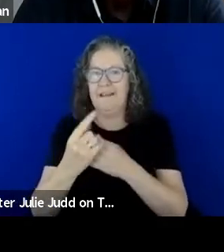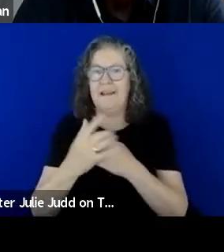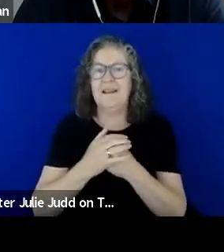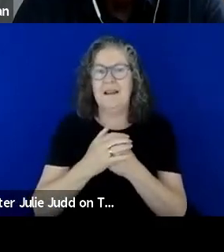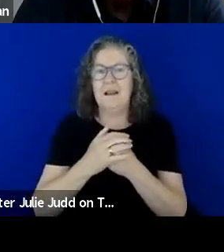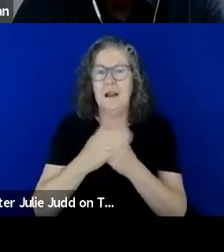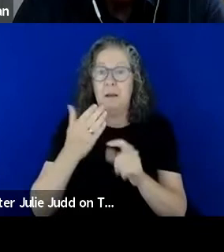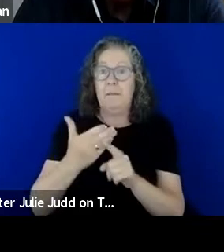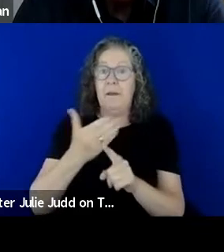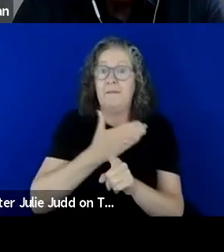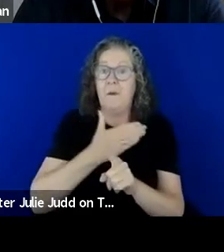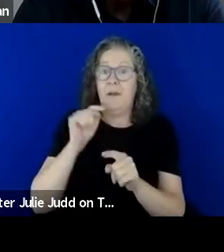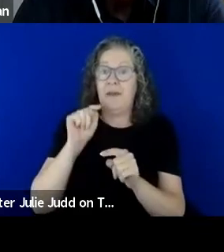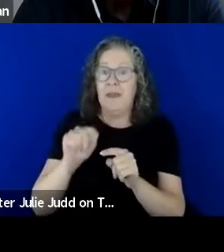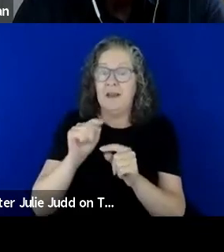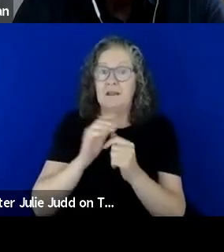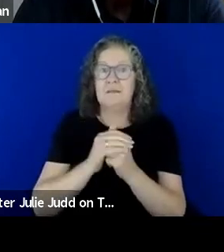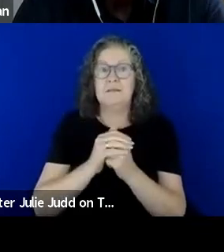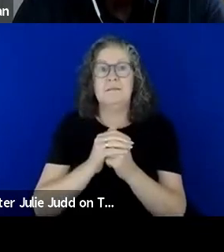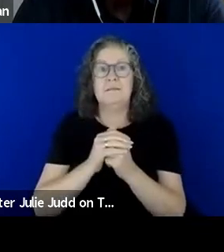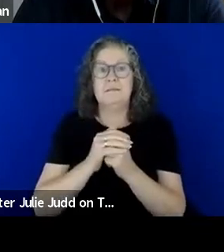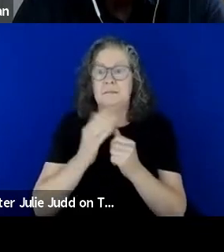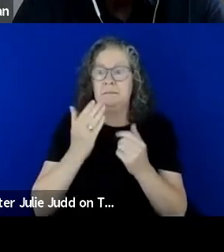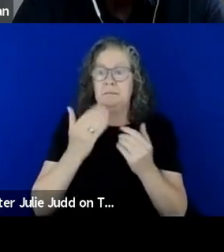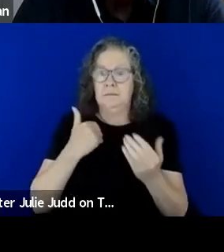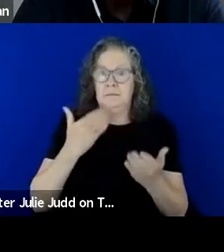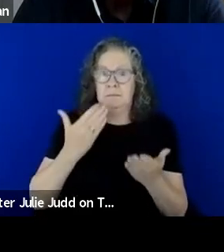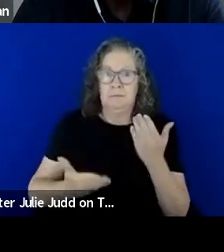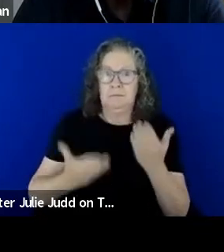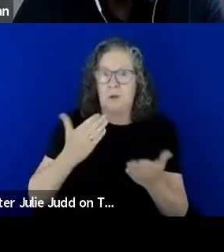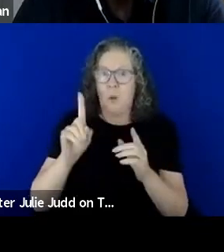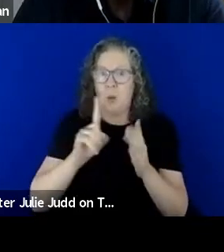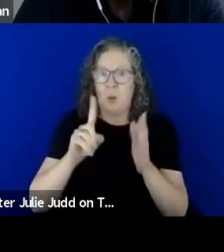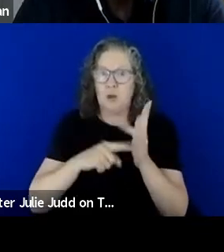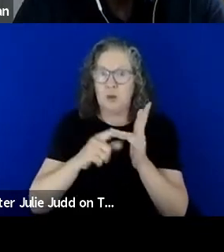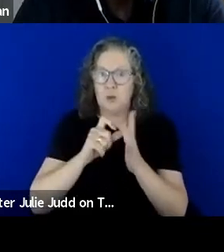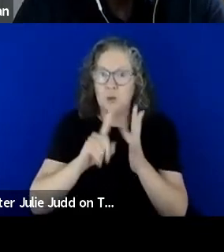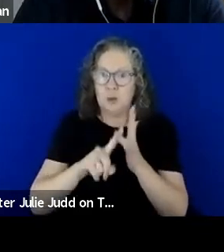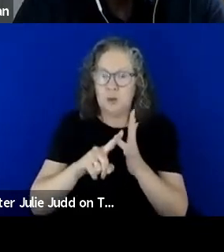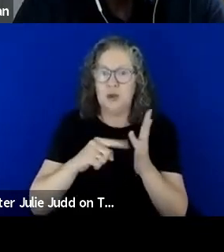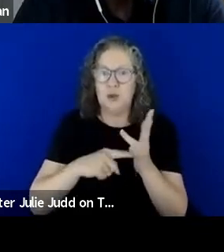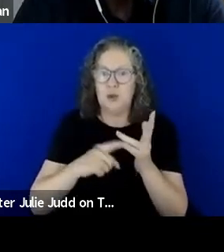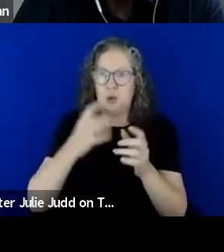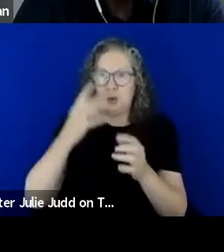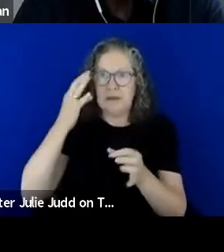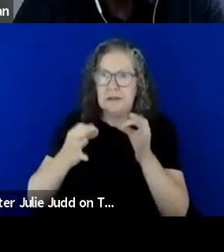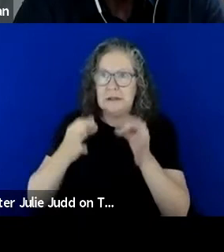that is, that uncertainty of what to do, to make that judgment, how severe it was,